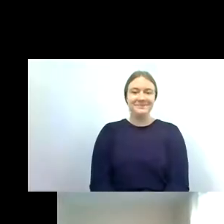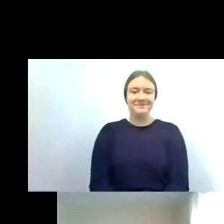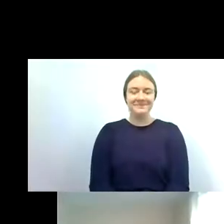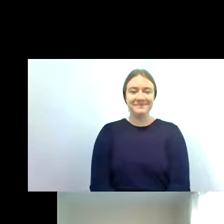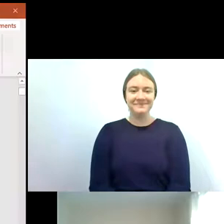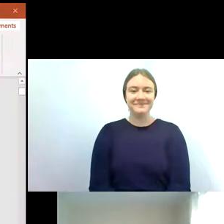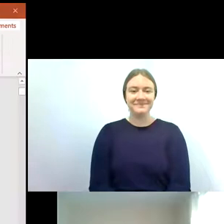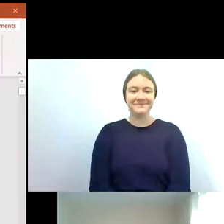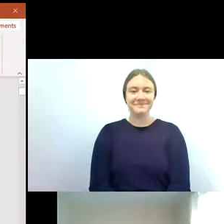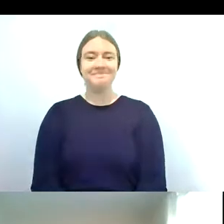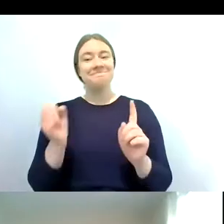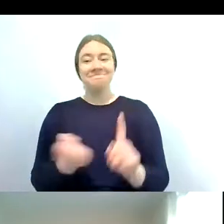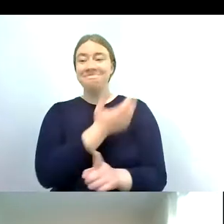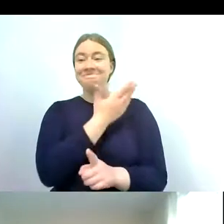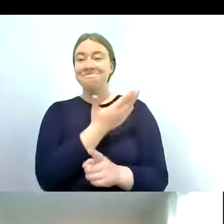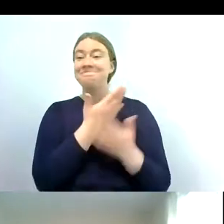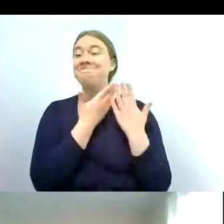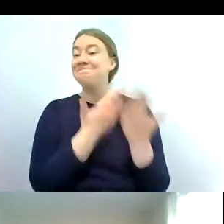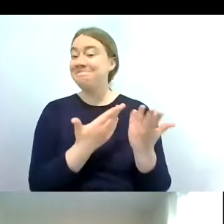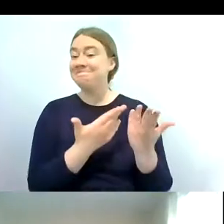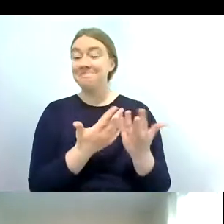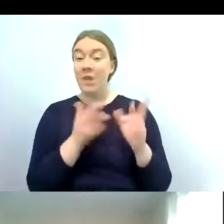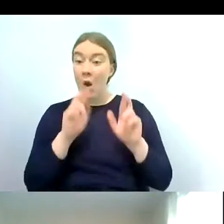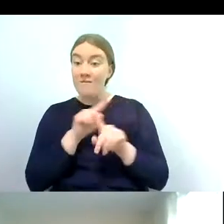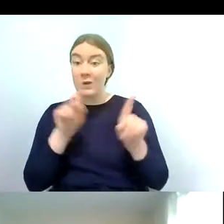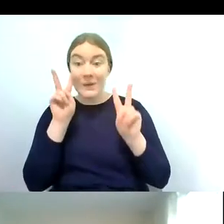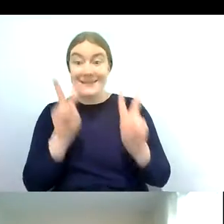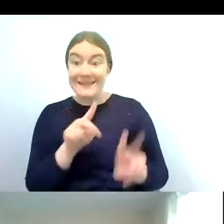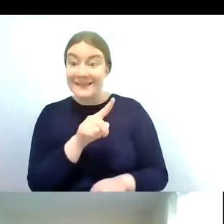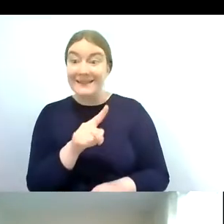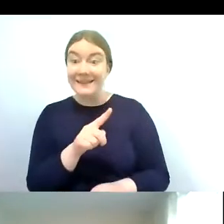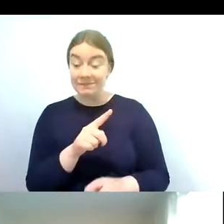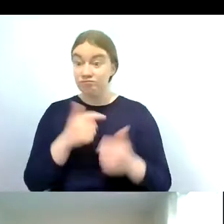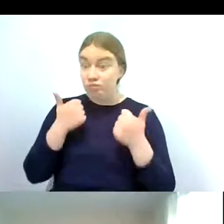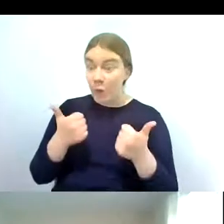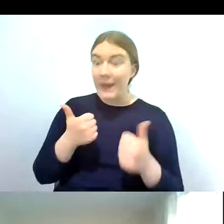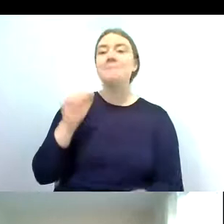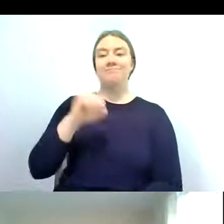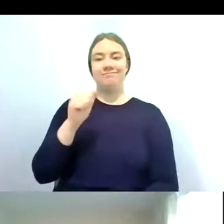there we go hopefully you can um see that now is that okay steph yeah we can thanks rachel